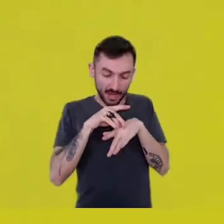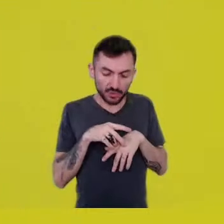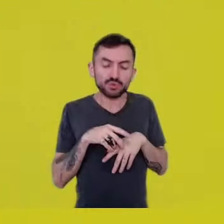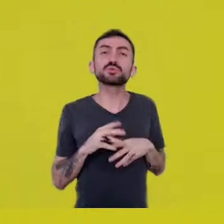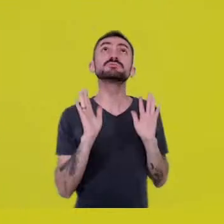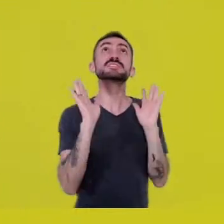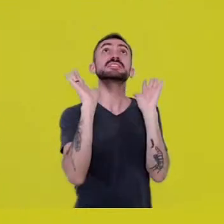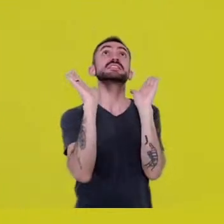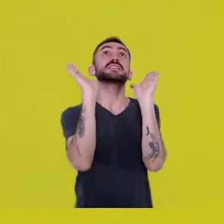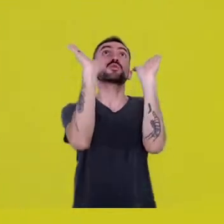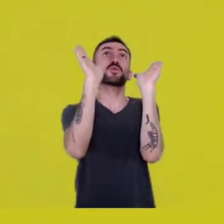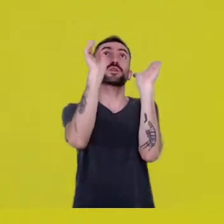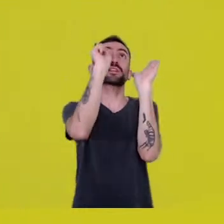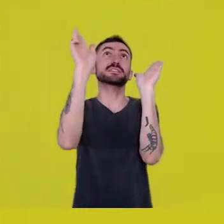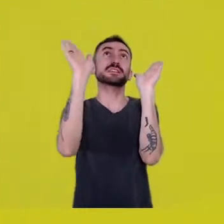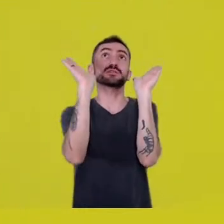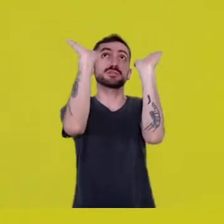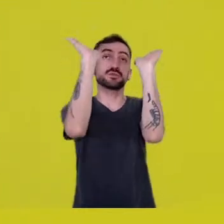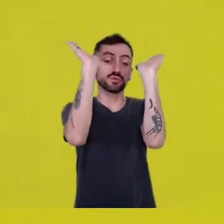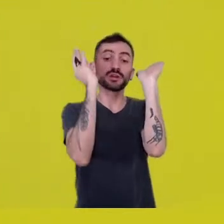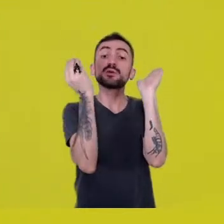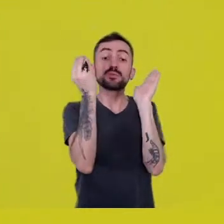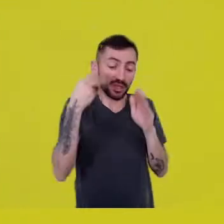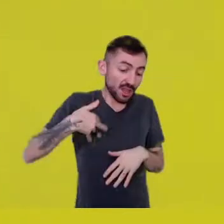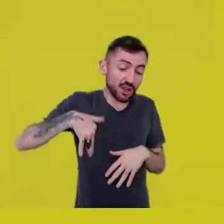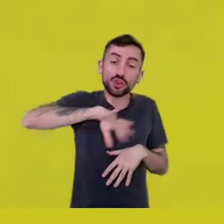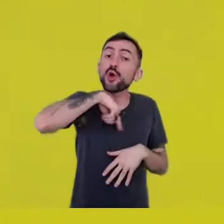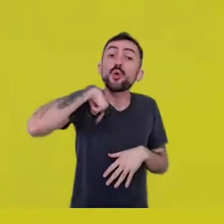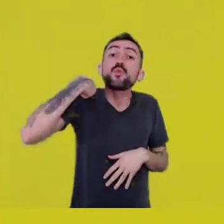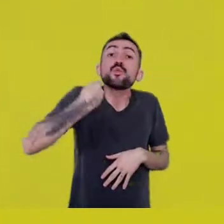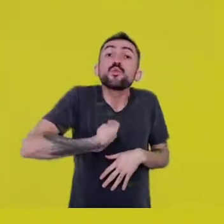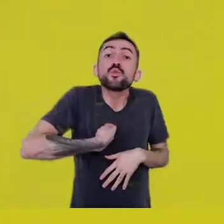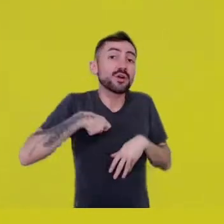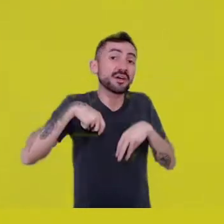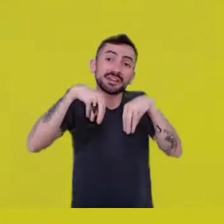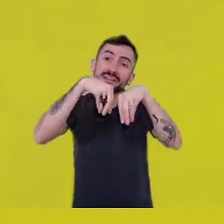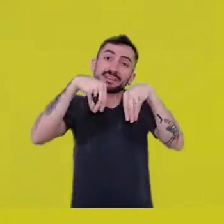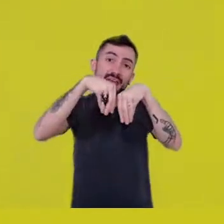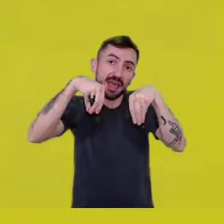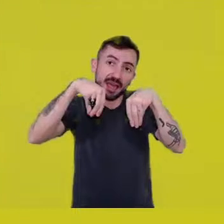Because, in truth, we’re earth. It’s earth and sky,